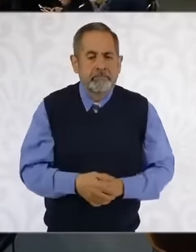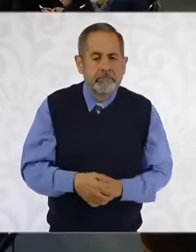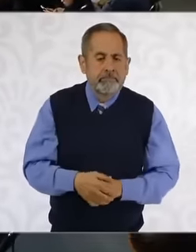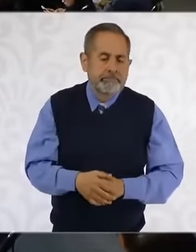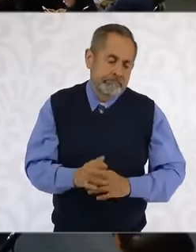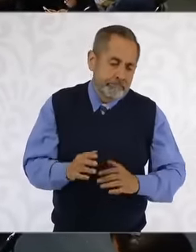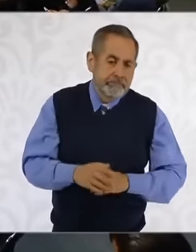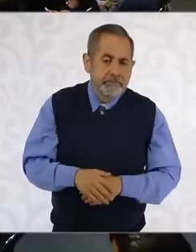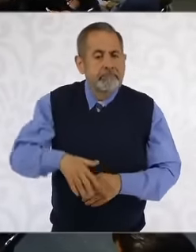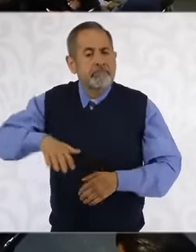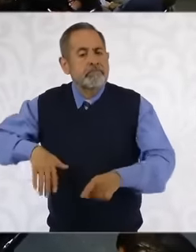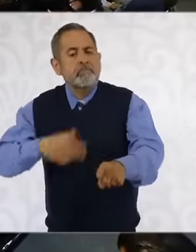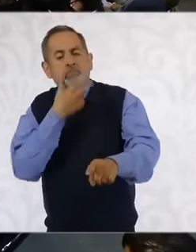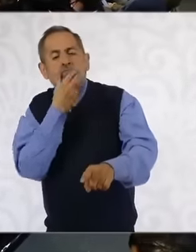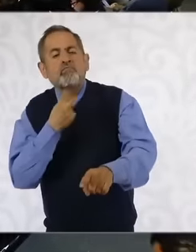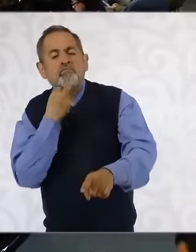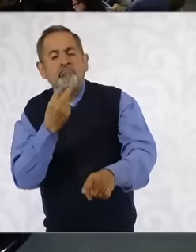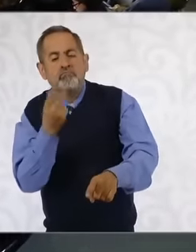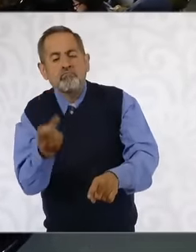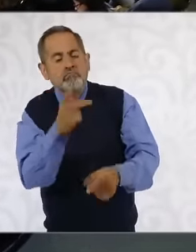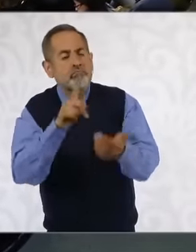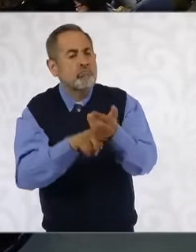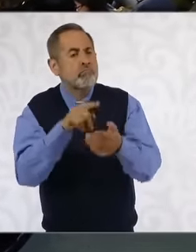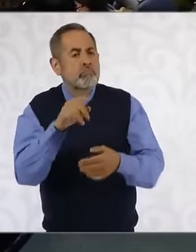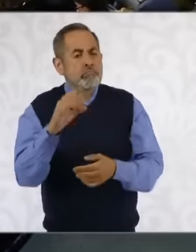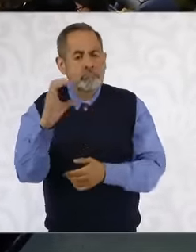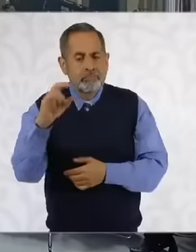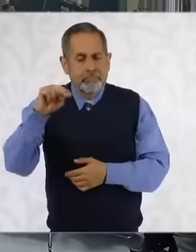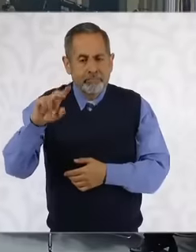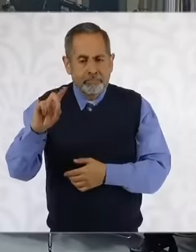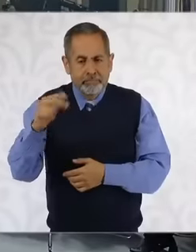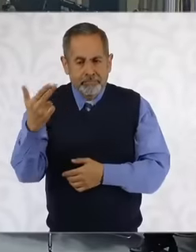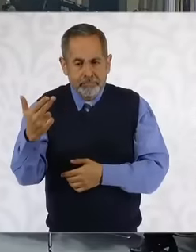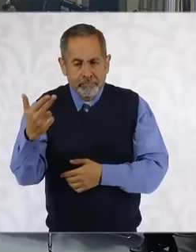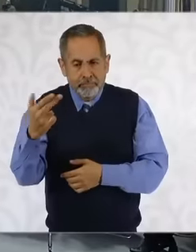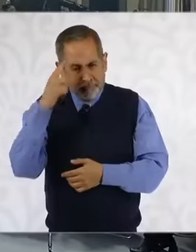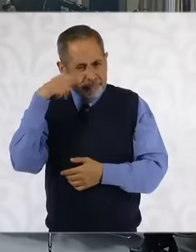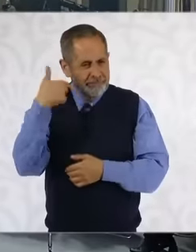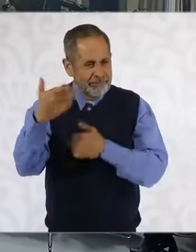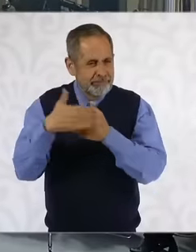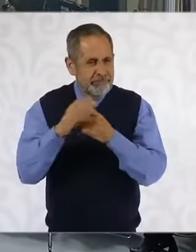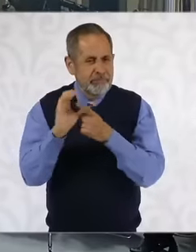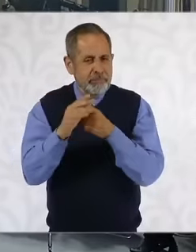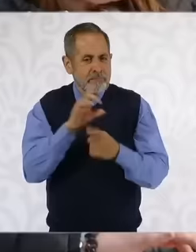senate has the shortlist, but she is emerging as a strong candidate for this institution,